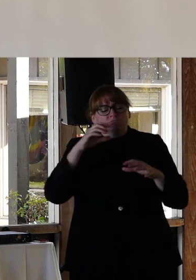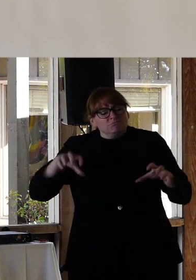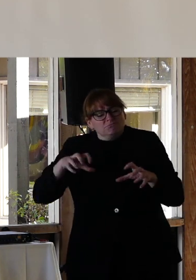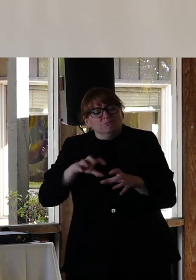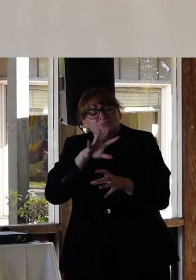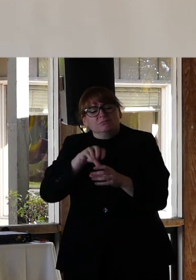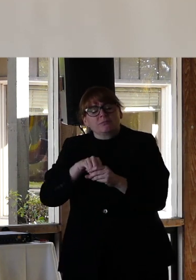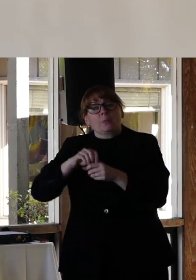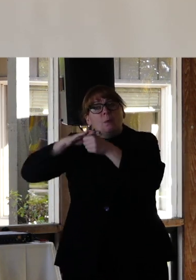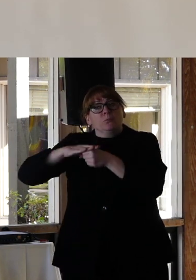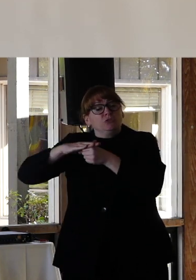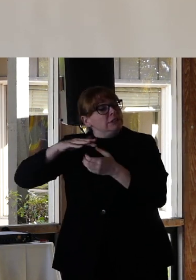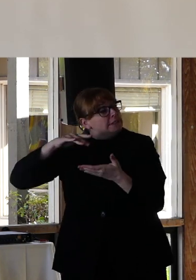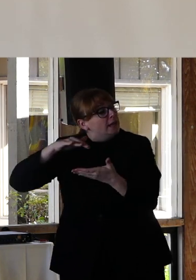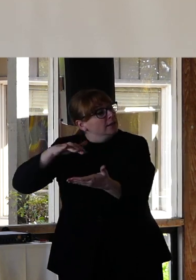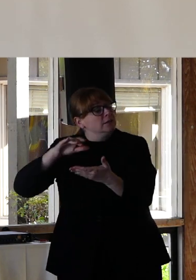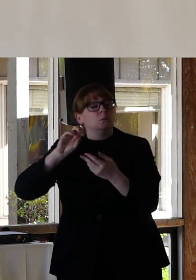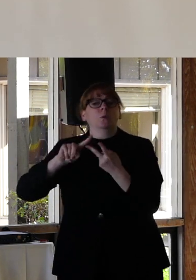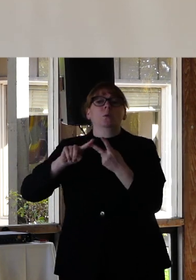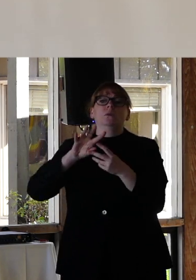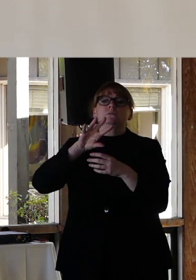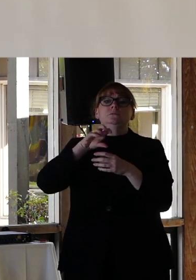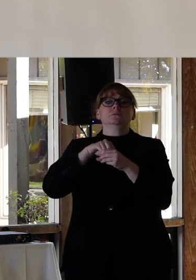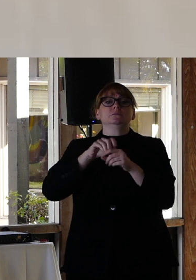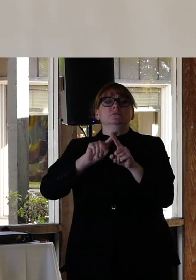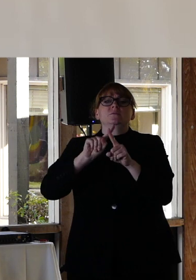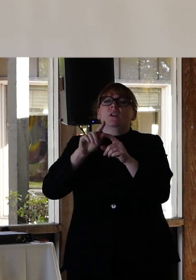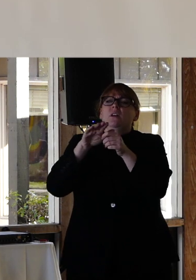oppression studies or are members of oppressed minority groups ourselves